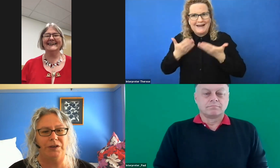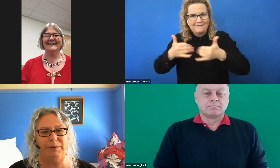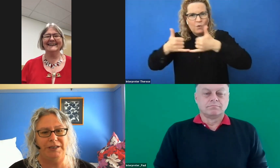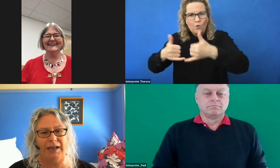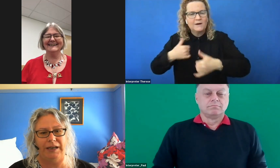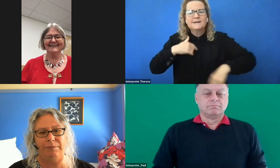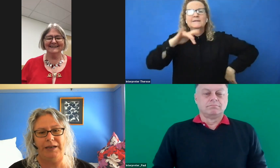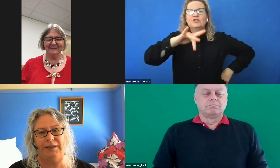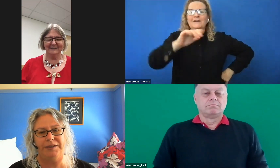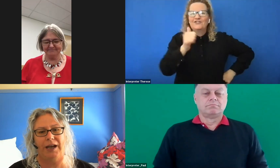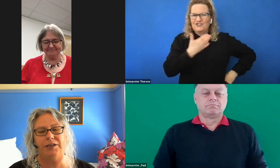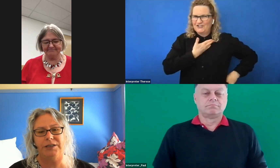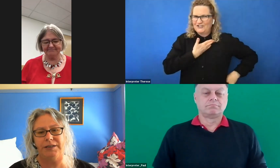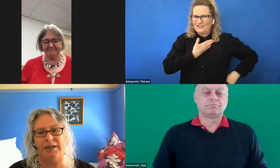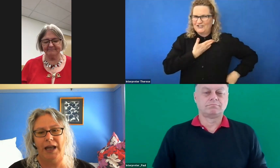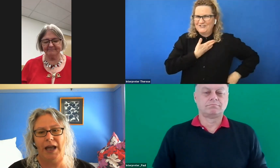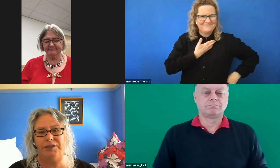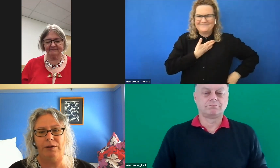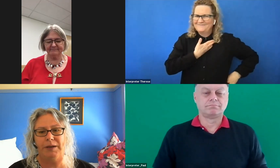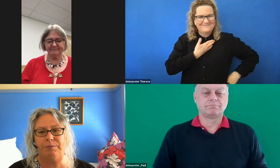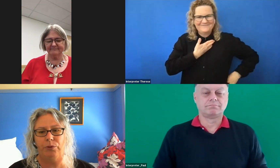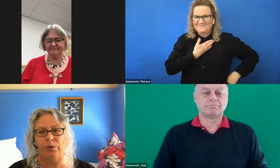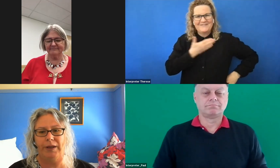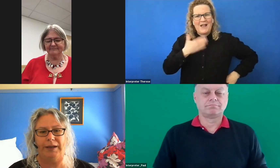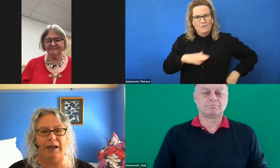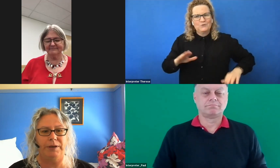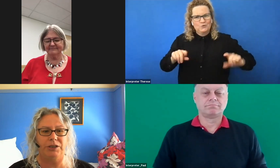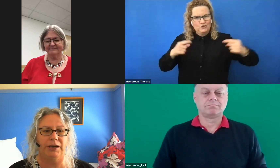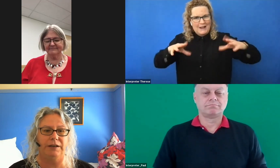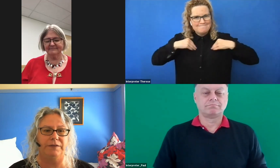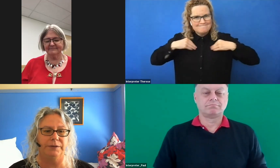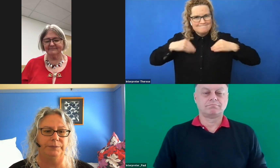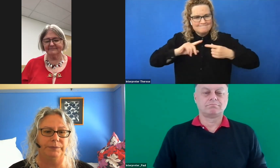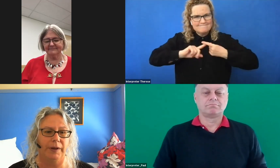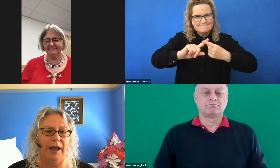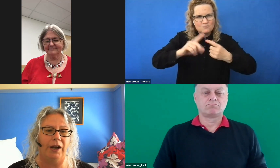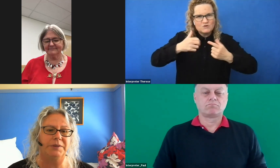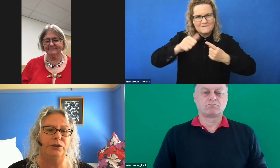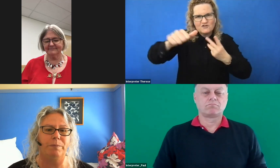to be done in meeting these challenges and so much more that can be achieved. And I'm still